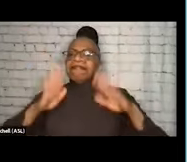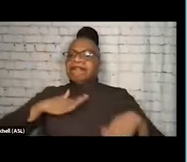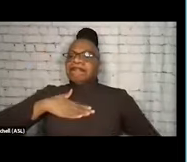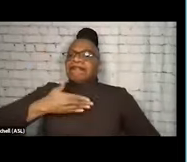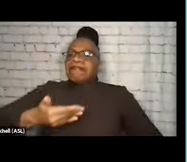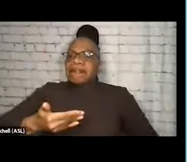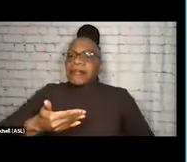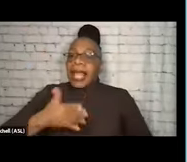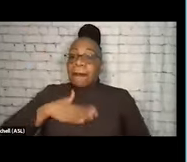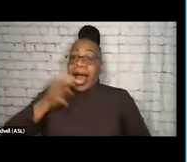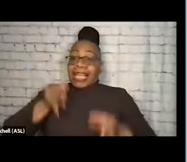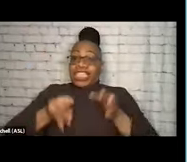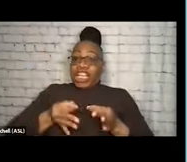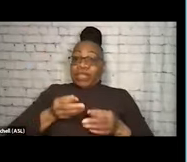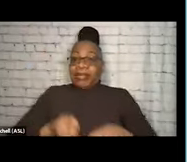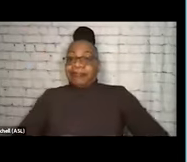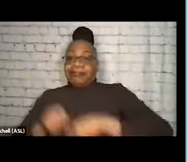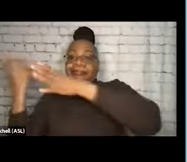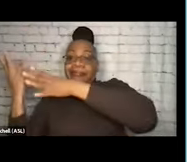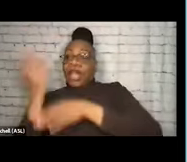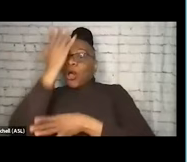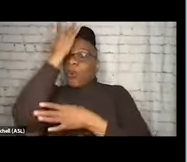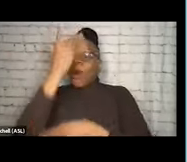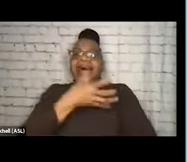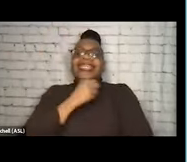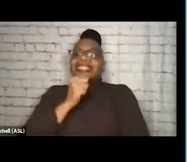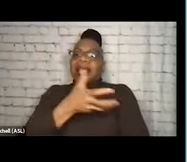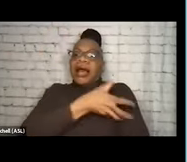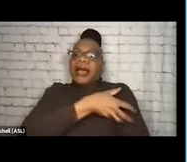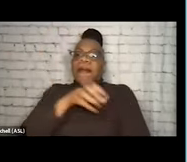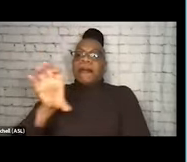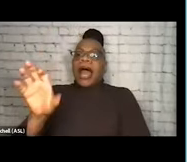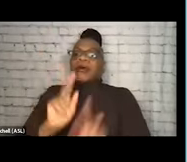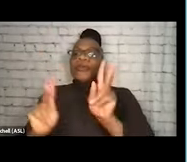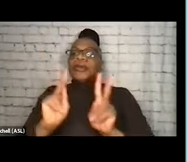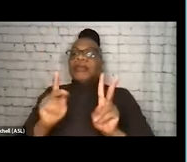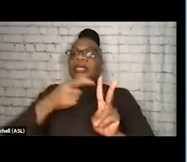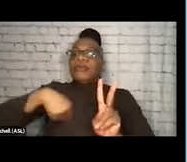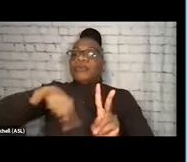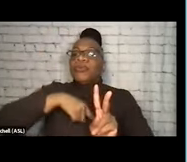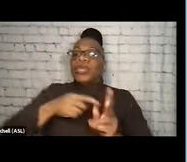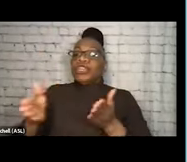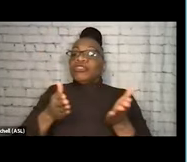Because, again, that's not empowering the people we serve. That's taking power away from them by saying, "I'll do this,